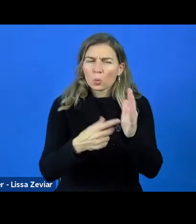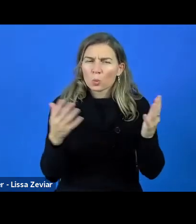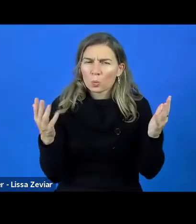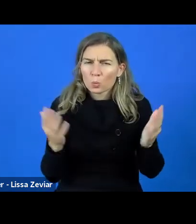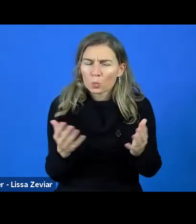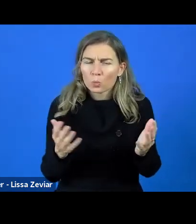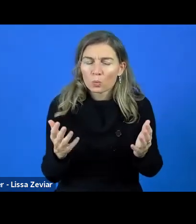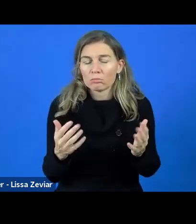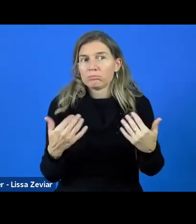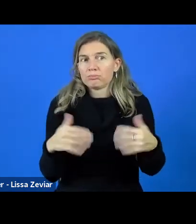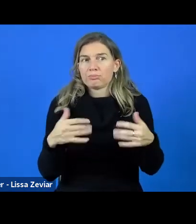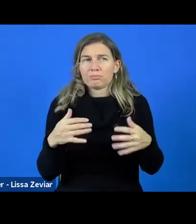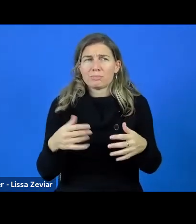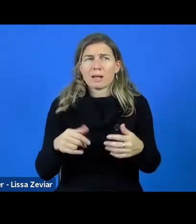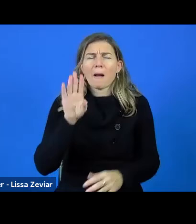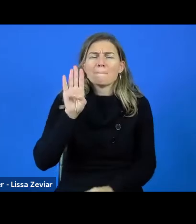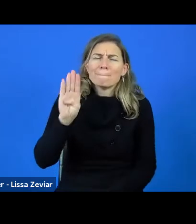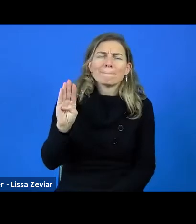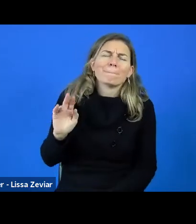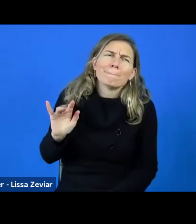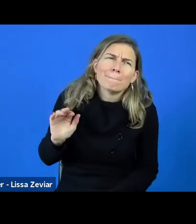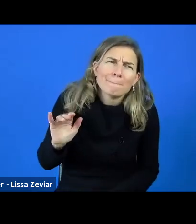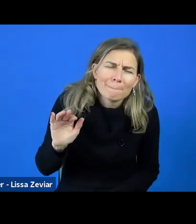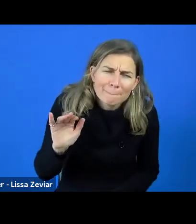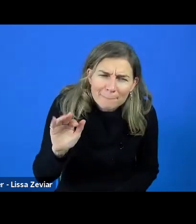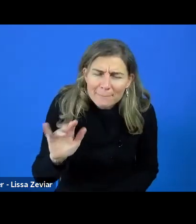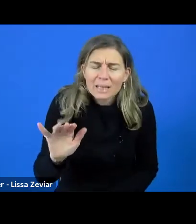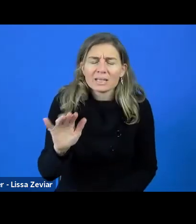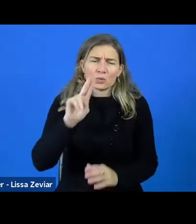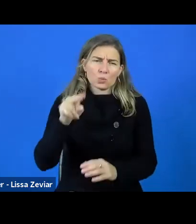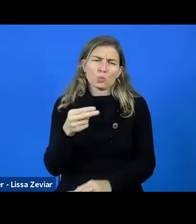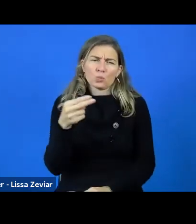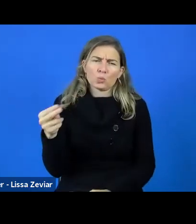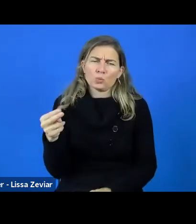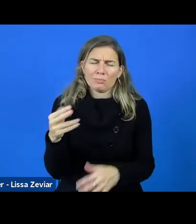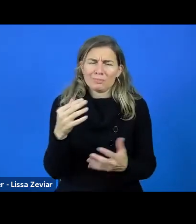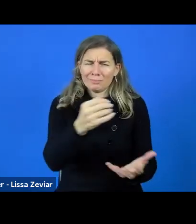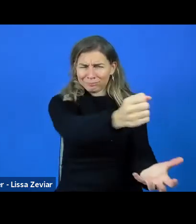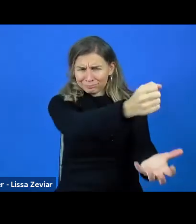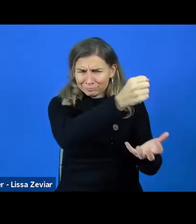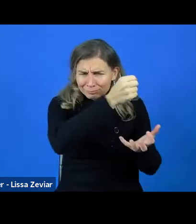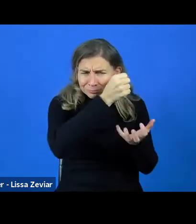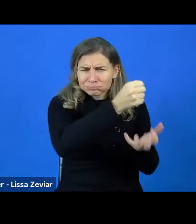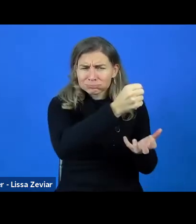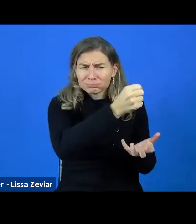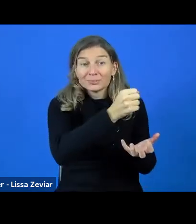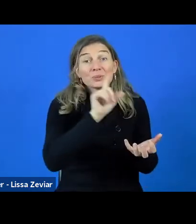it's a billion Euro, and this is why it's so important that organisations representing persons with disabilities